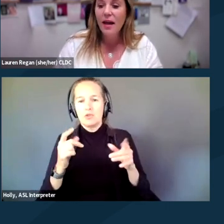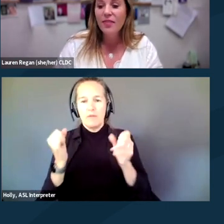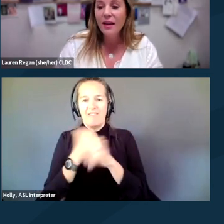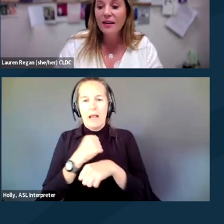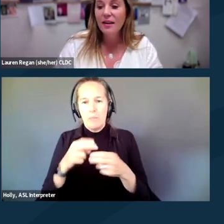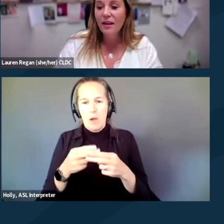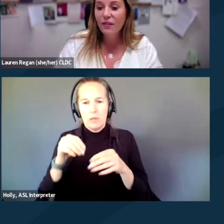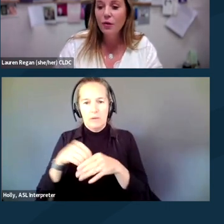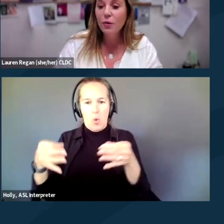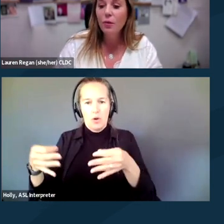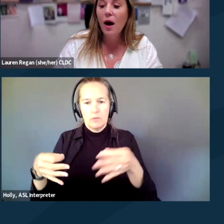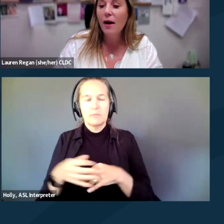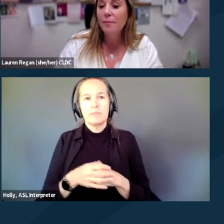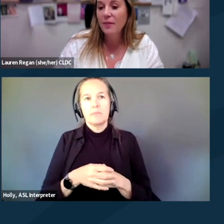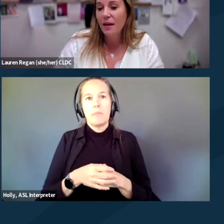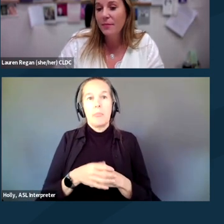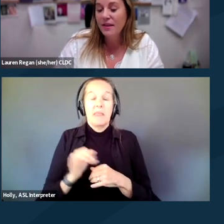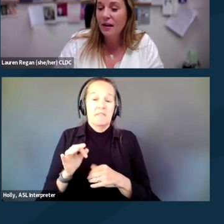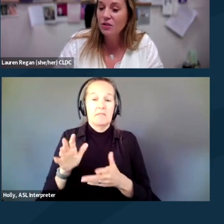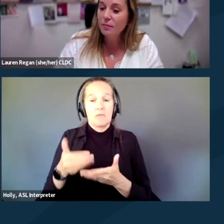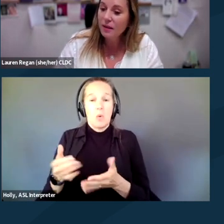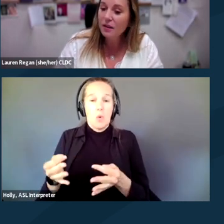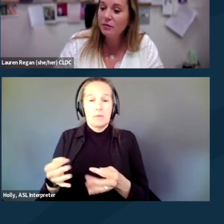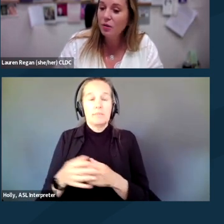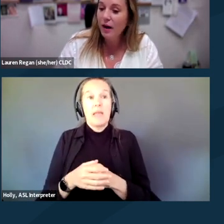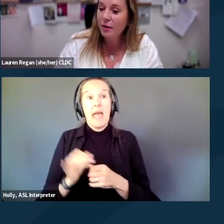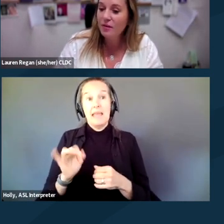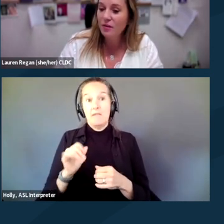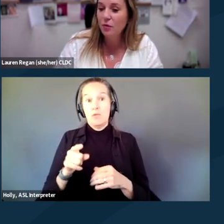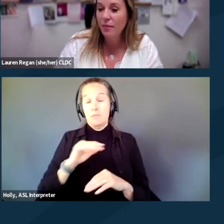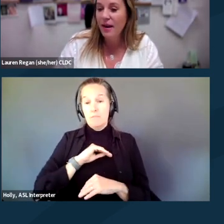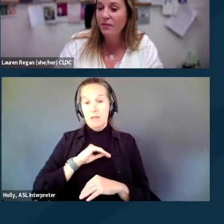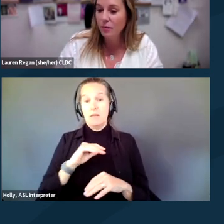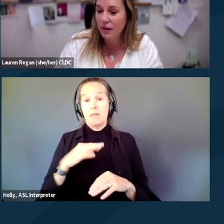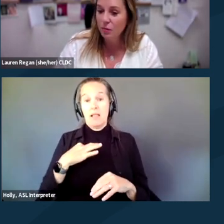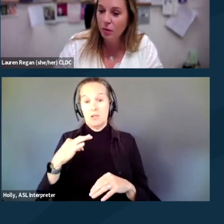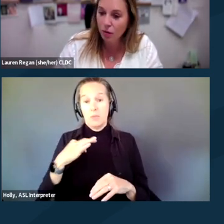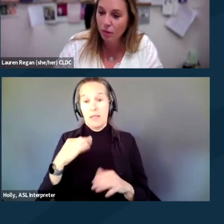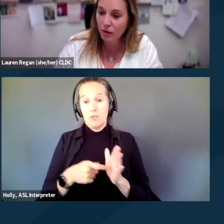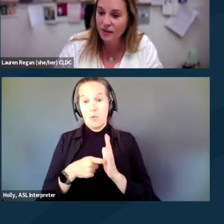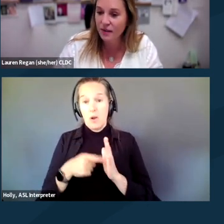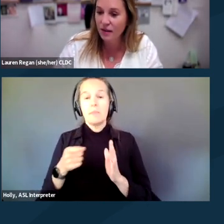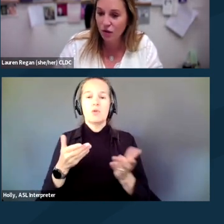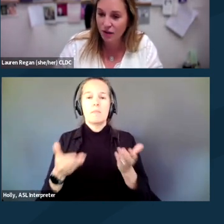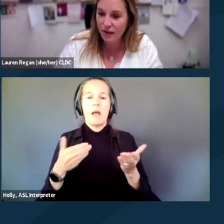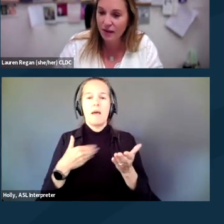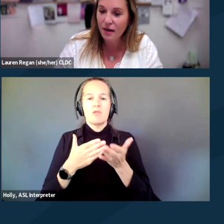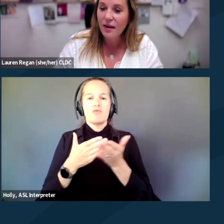And then if you meet the eligibility requirements, you may have a right to a court appointed attorney.